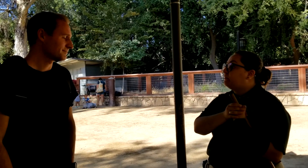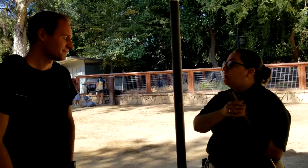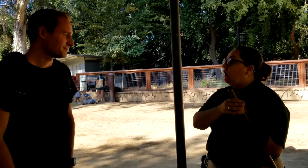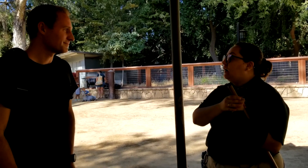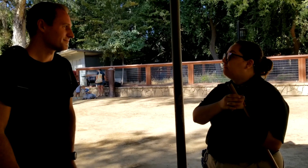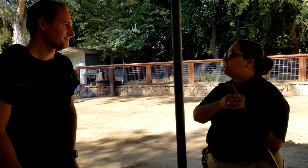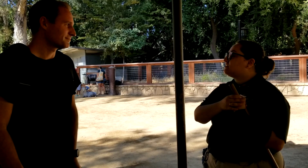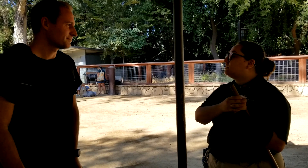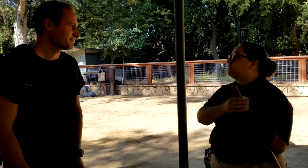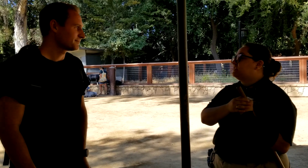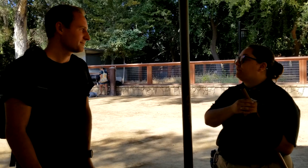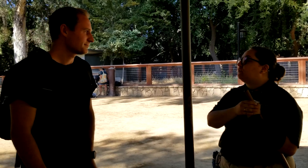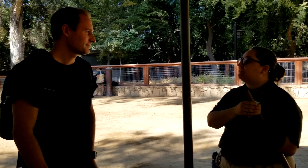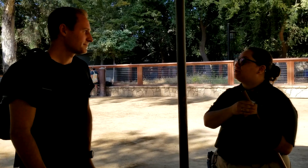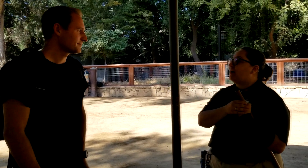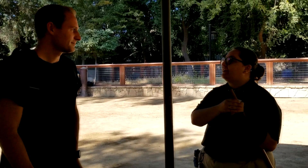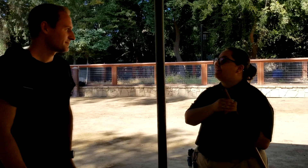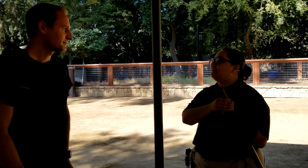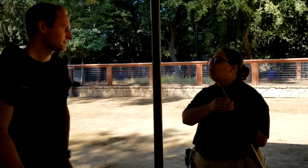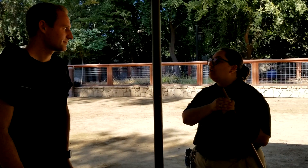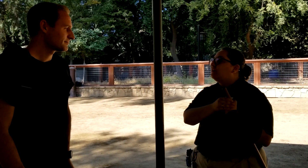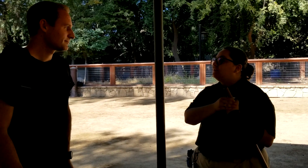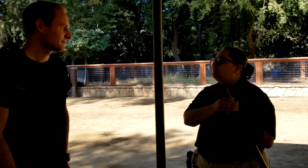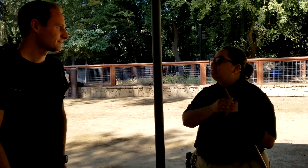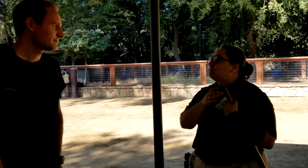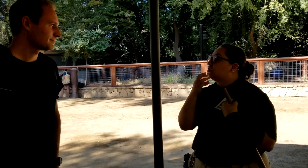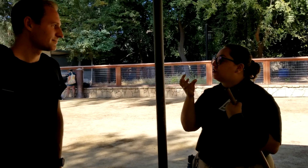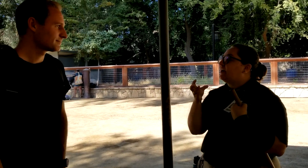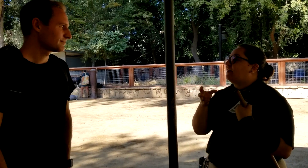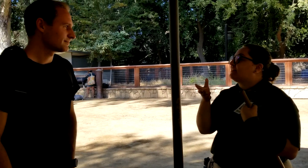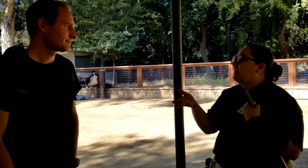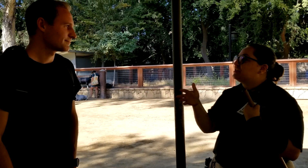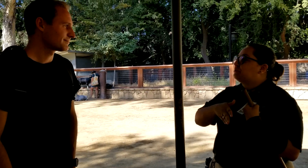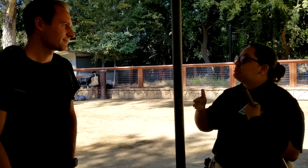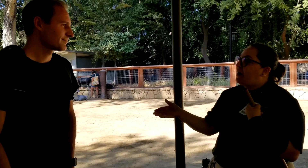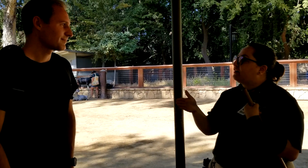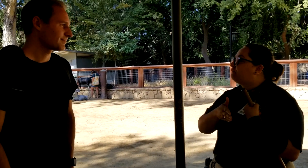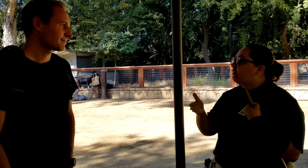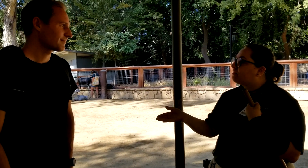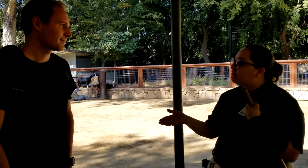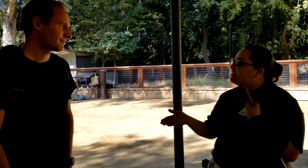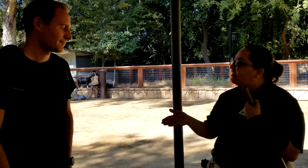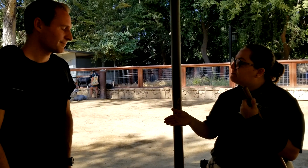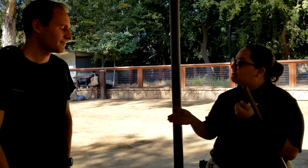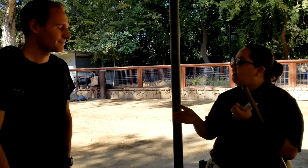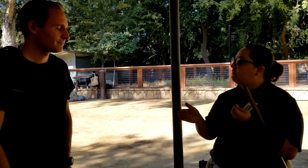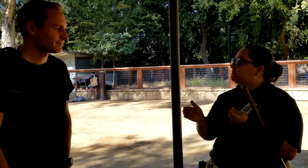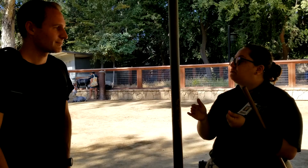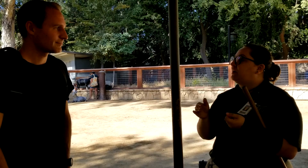Um, it is a little bit difficult to try to learn it and kind of switch back and forth